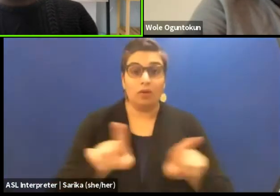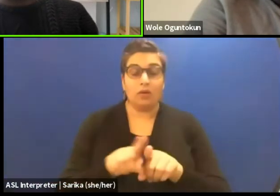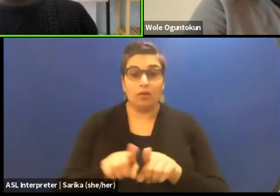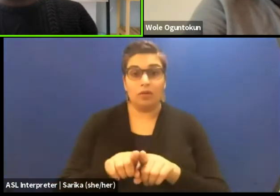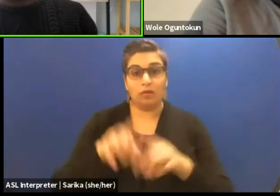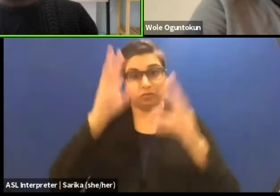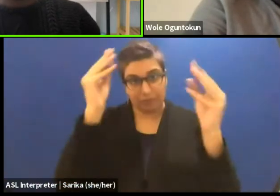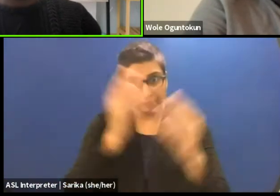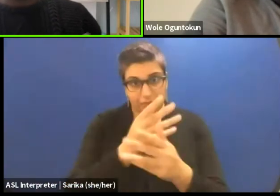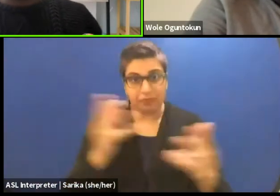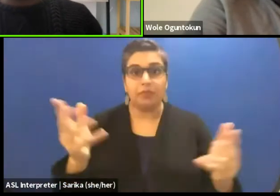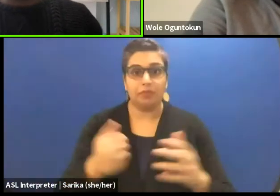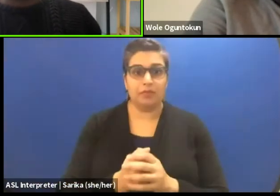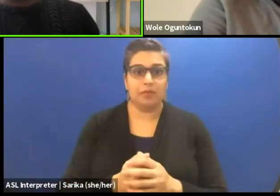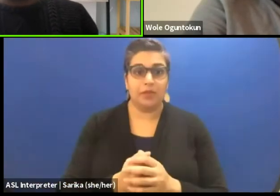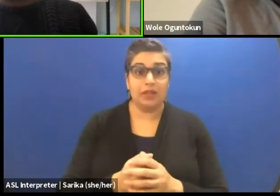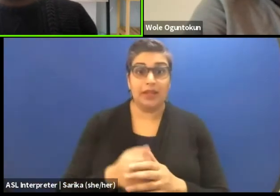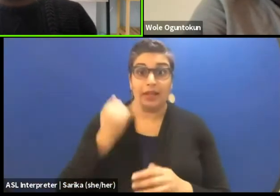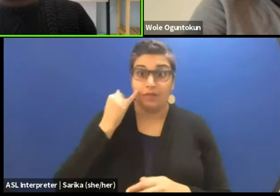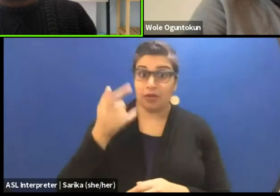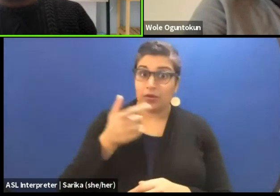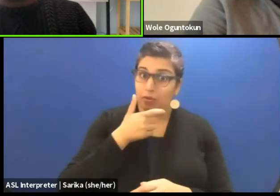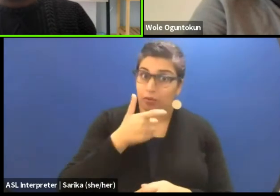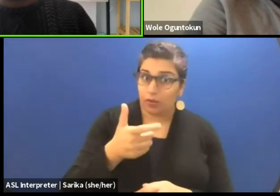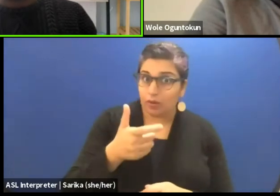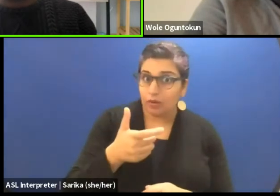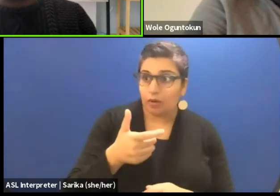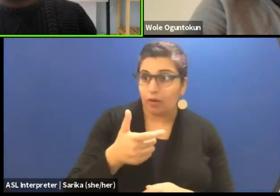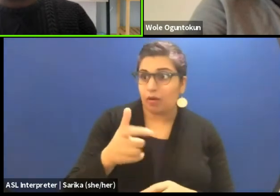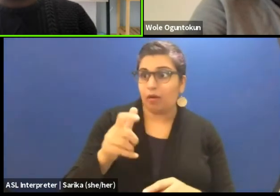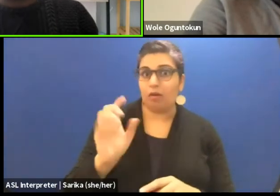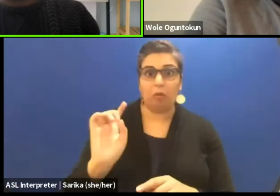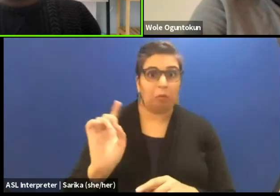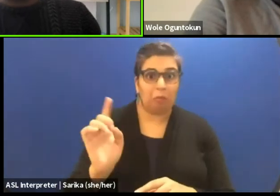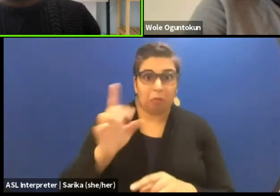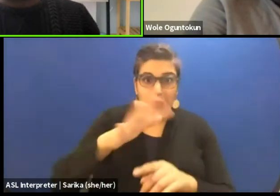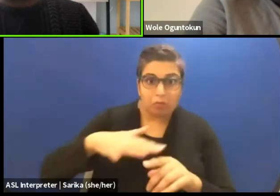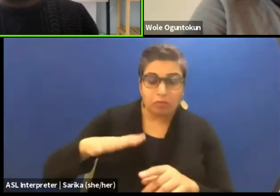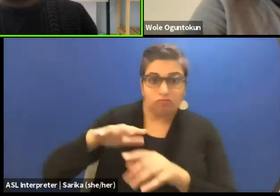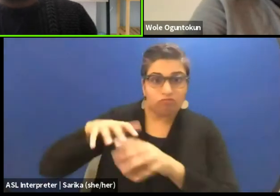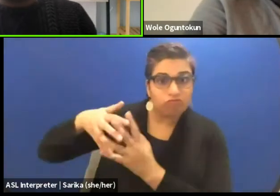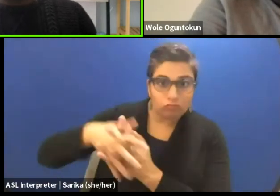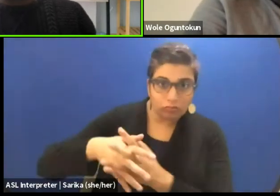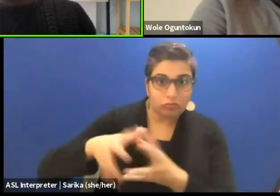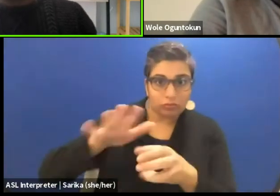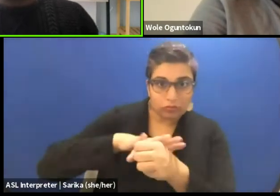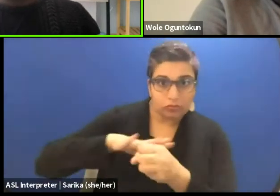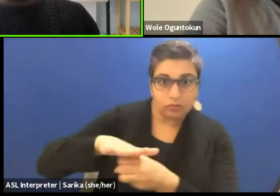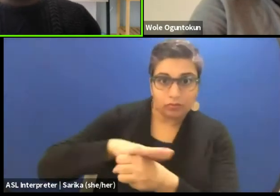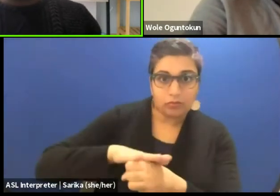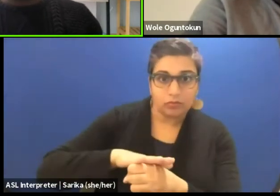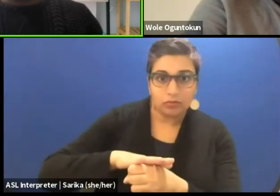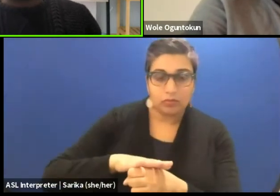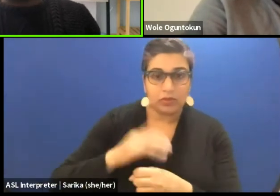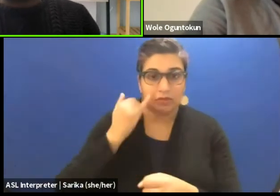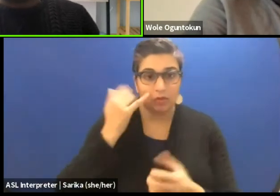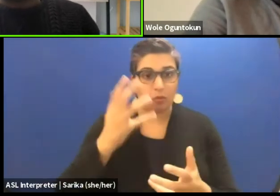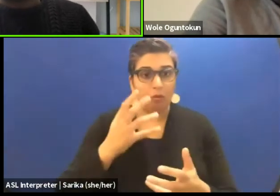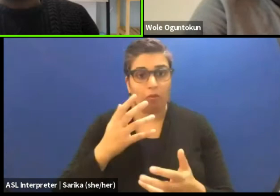that wherever you may be coming in from or dialing in from, that we'd like to thank you for being here.